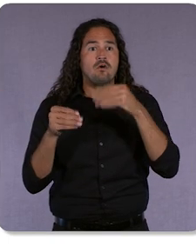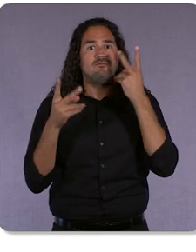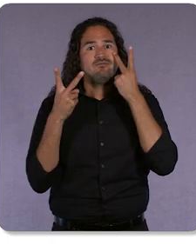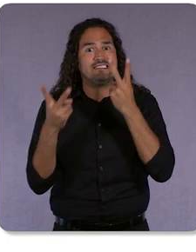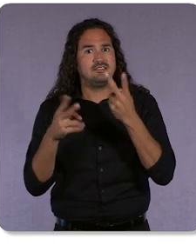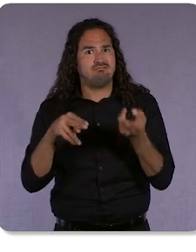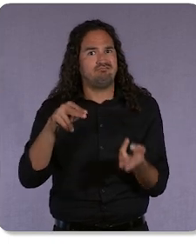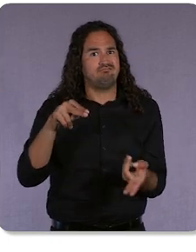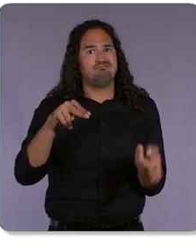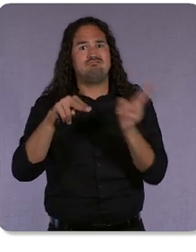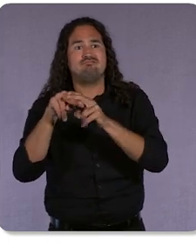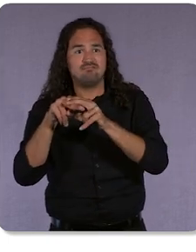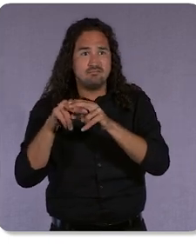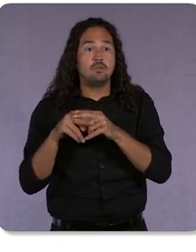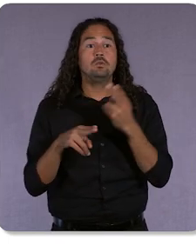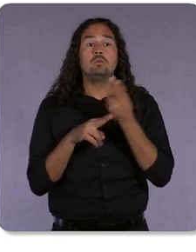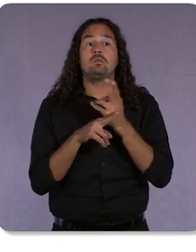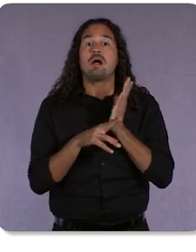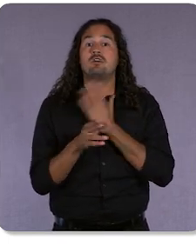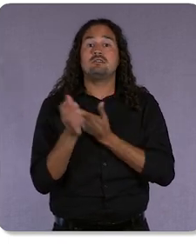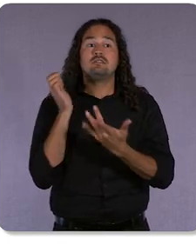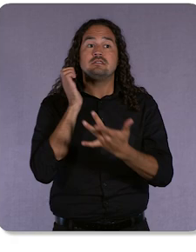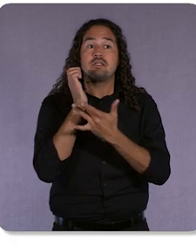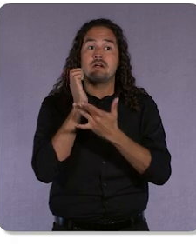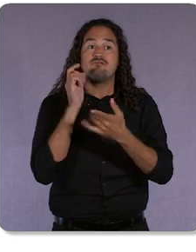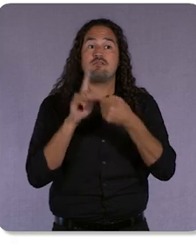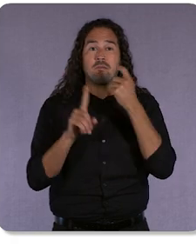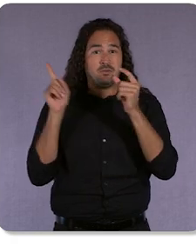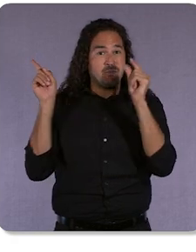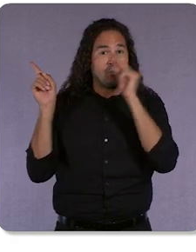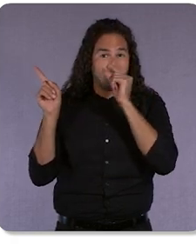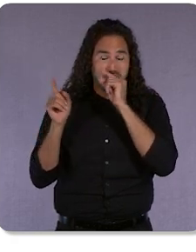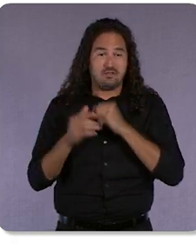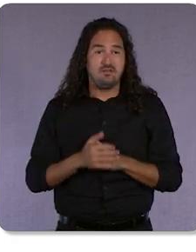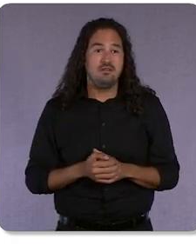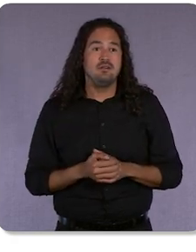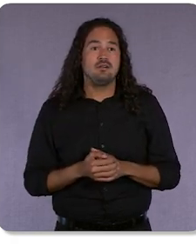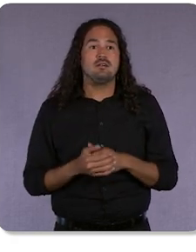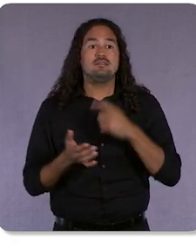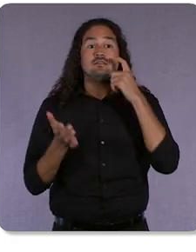and leverage with Google. We saw a 10% lift in in-store sales